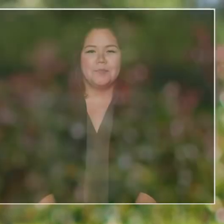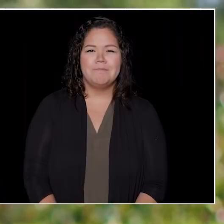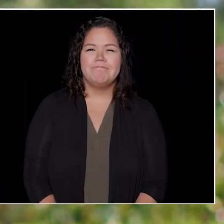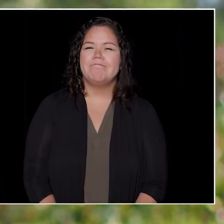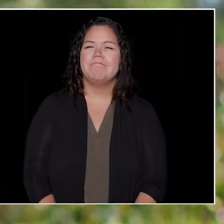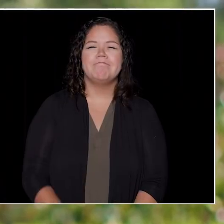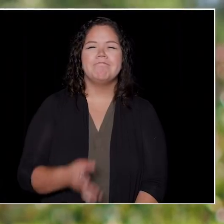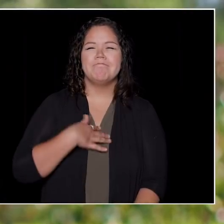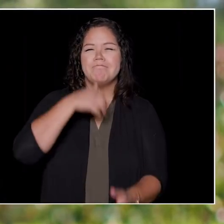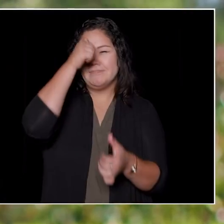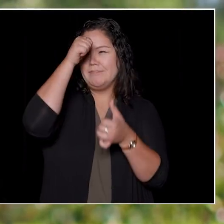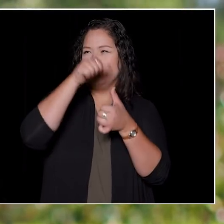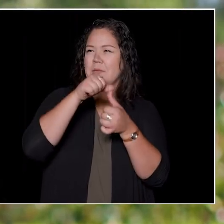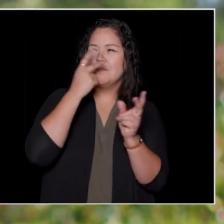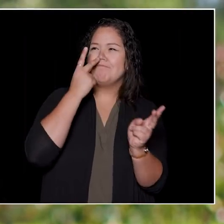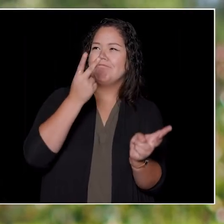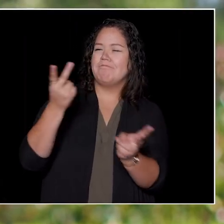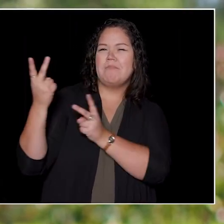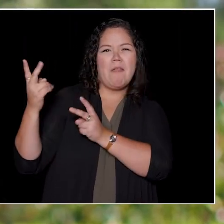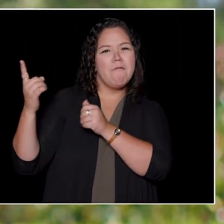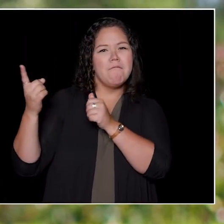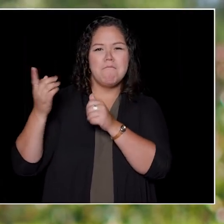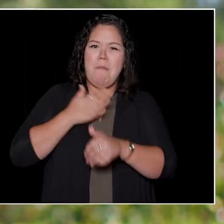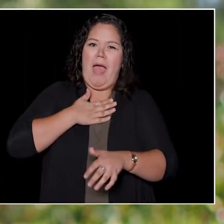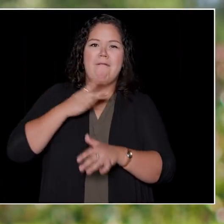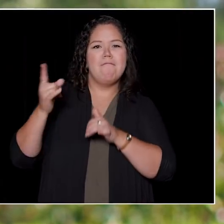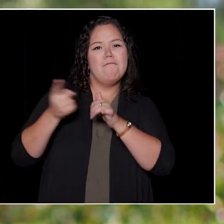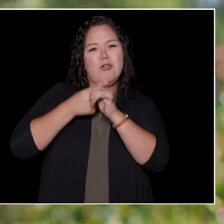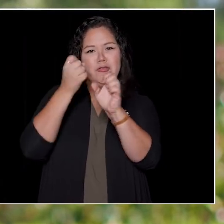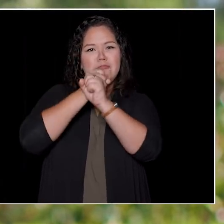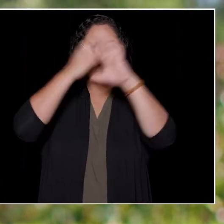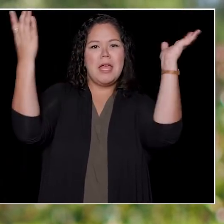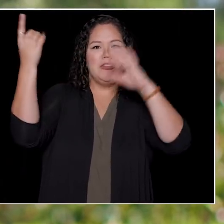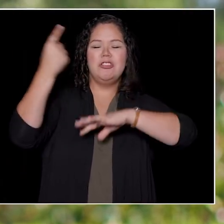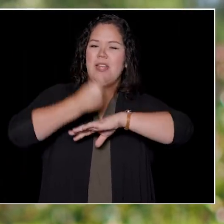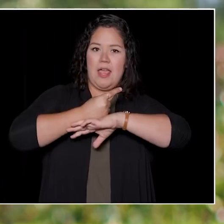In my first Imagine Day, I challenged the class of 2019